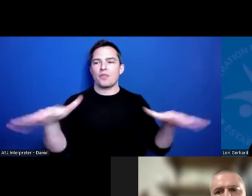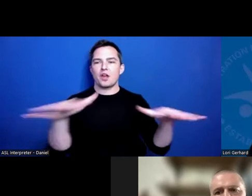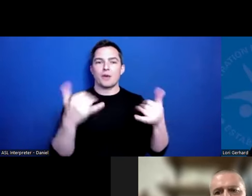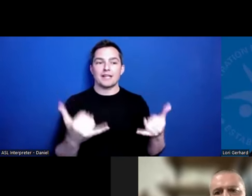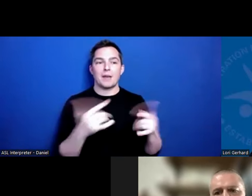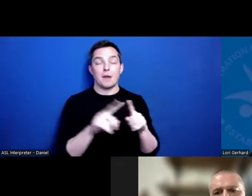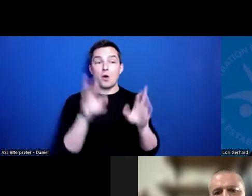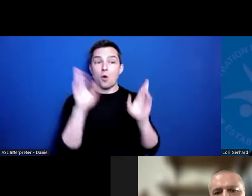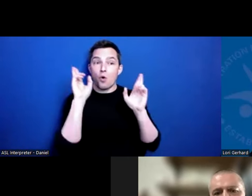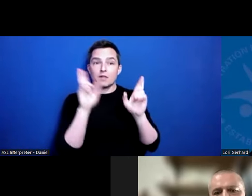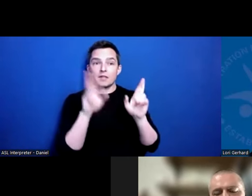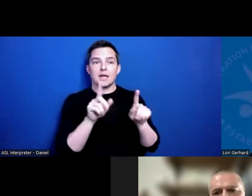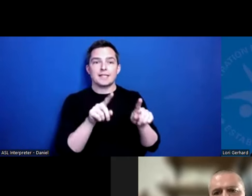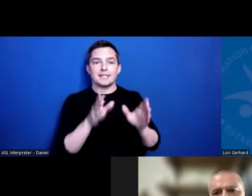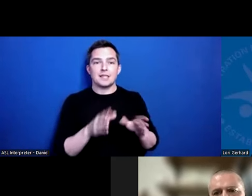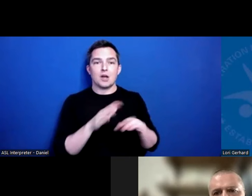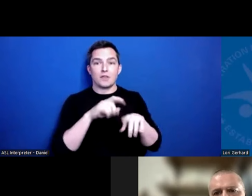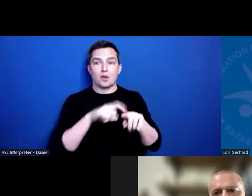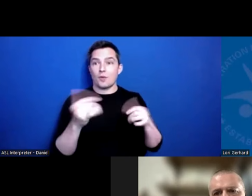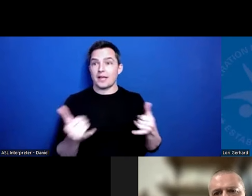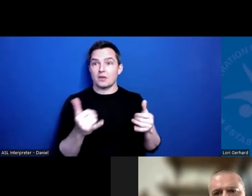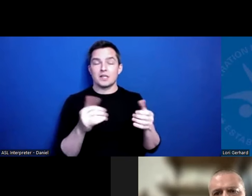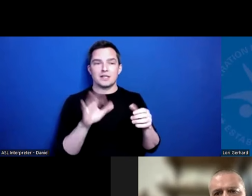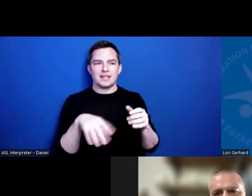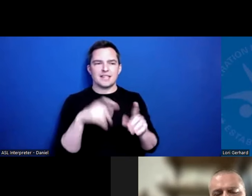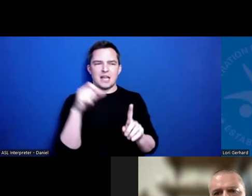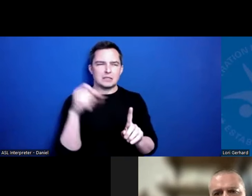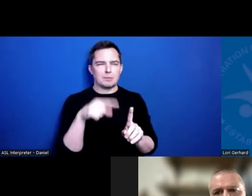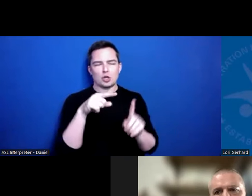hopefully for the attendees on this call is a spur to action to build those connections